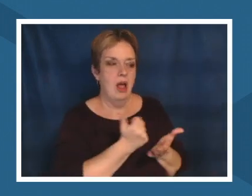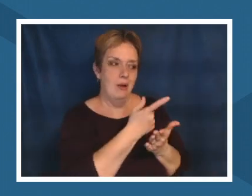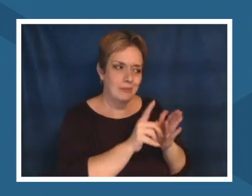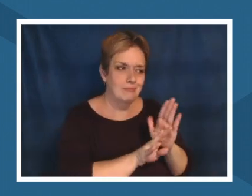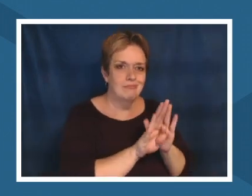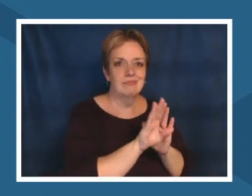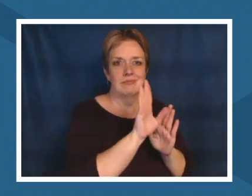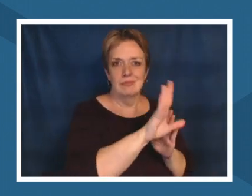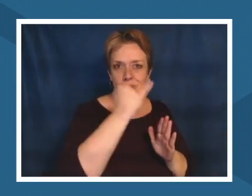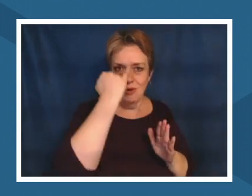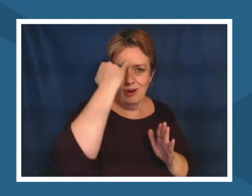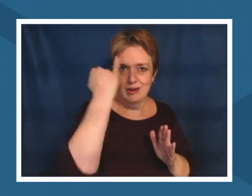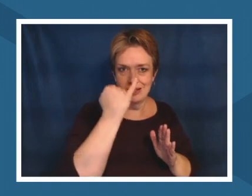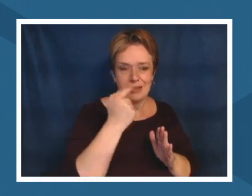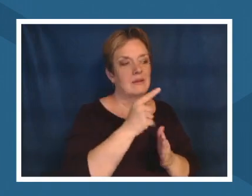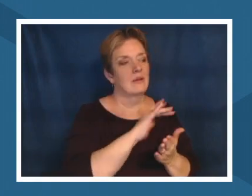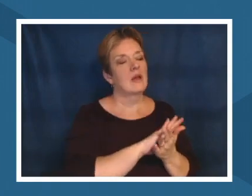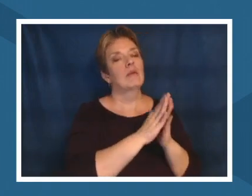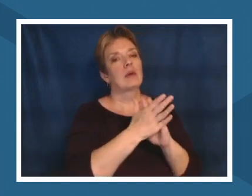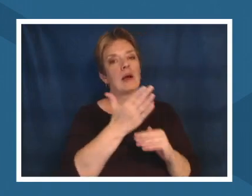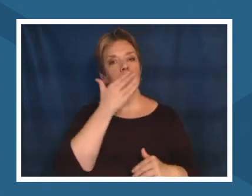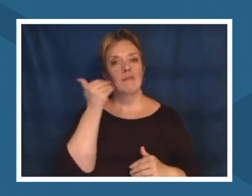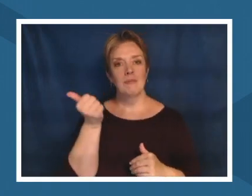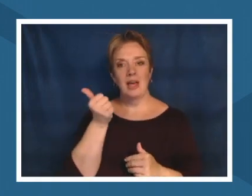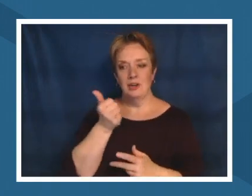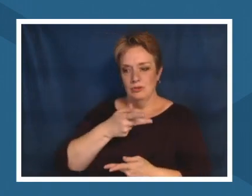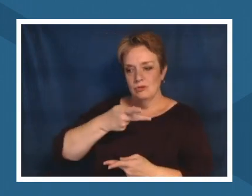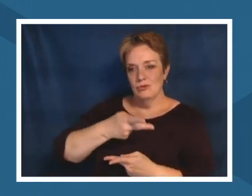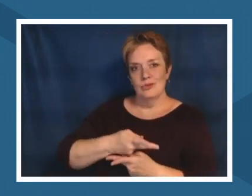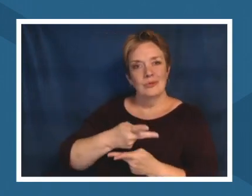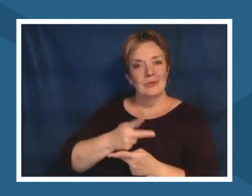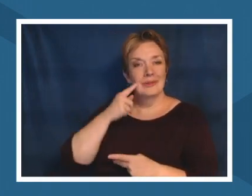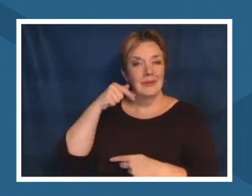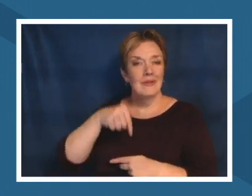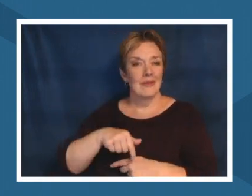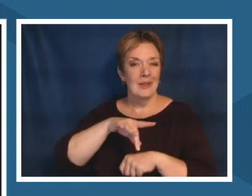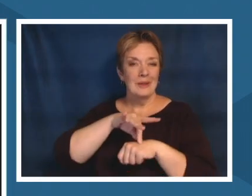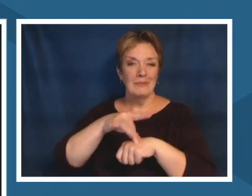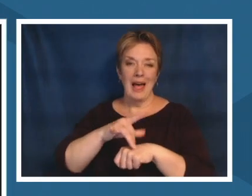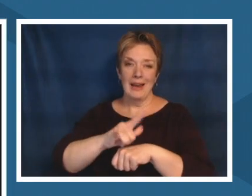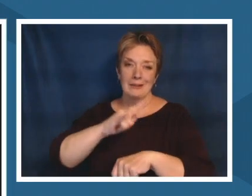stewards of this amazing planet that we're living on